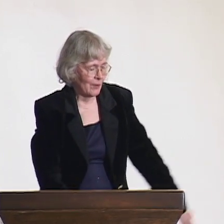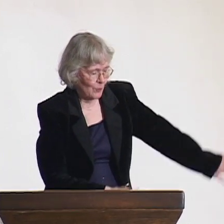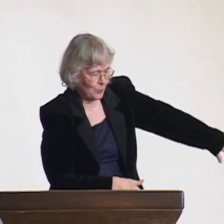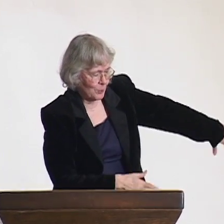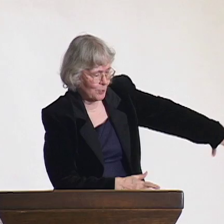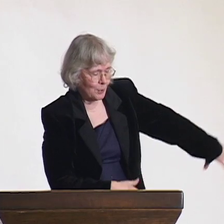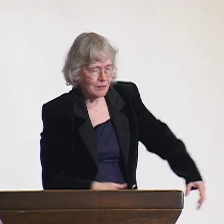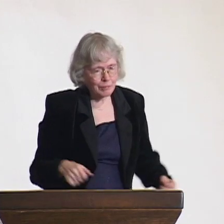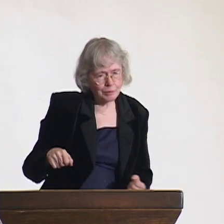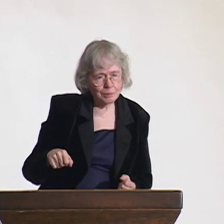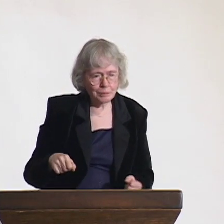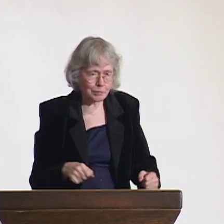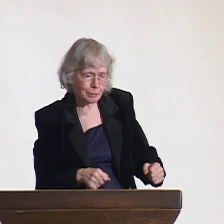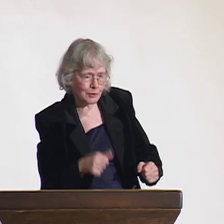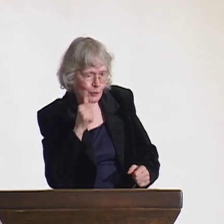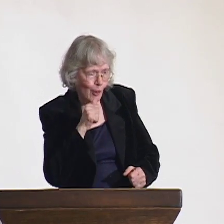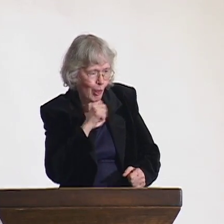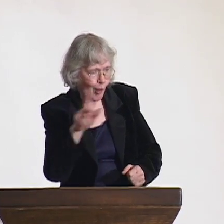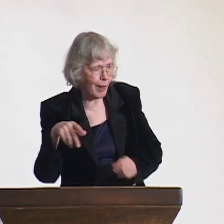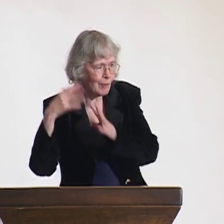flowing in the wind as they skied downhill.